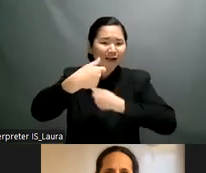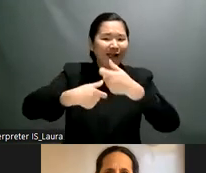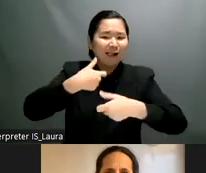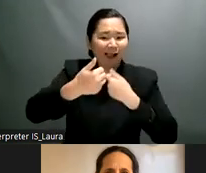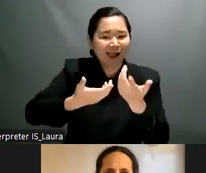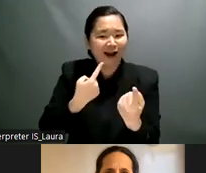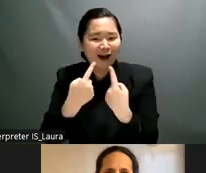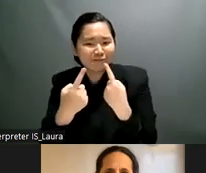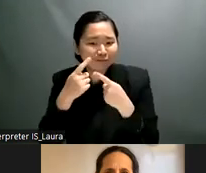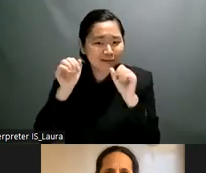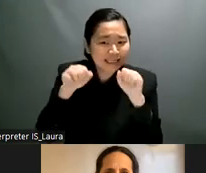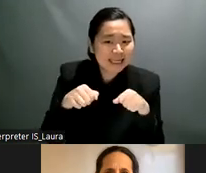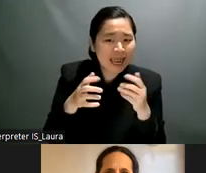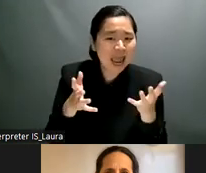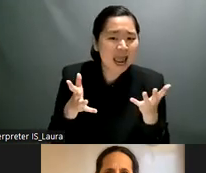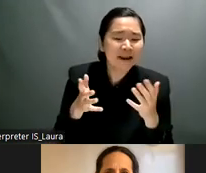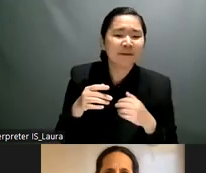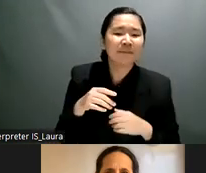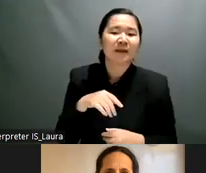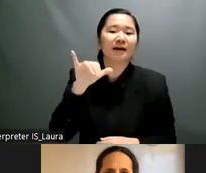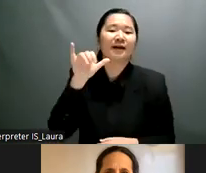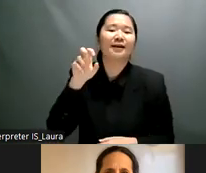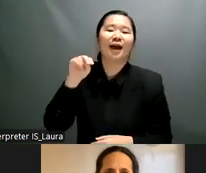what is lucy frida and what what do you work